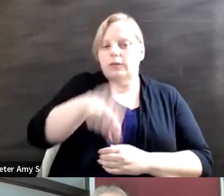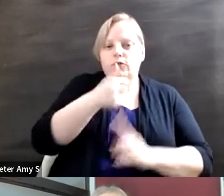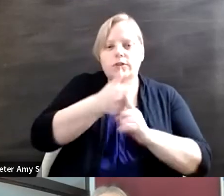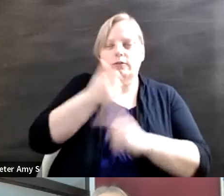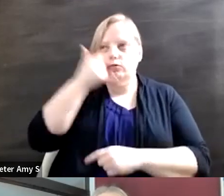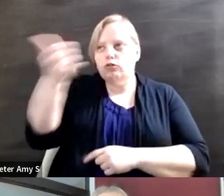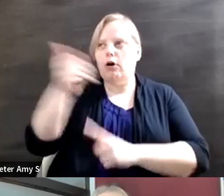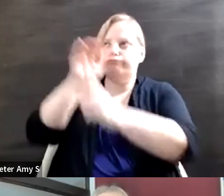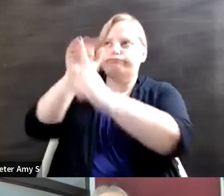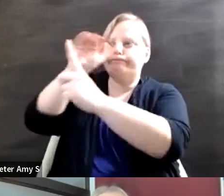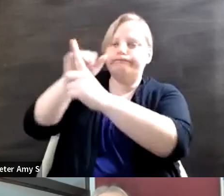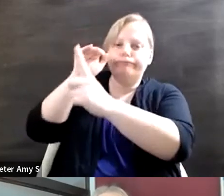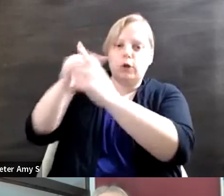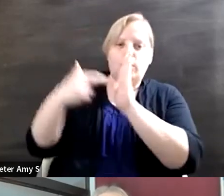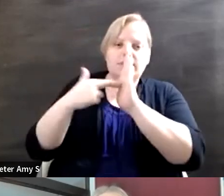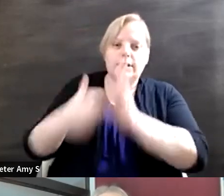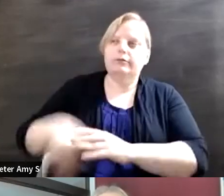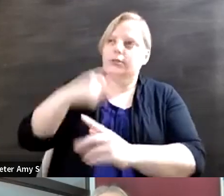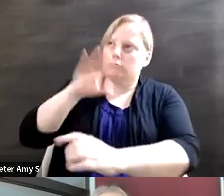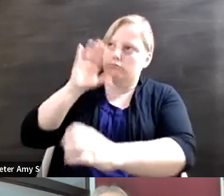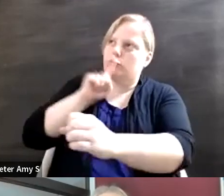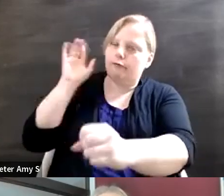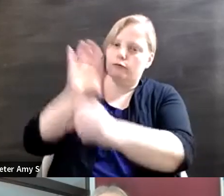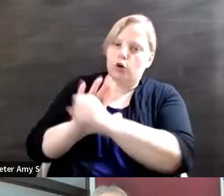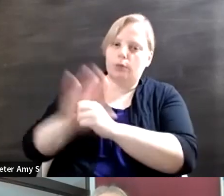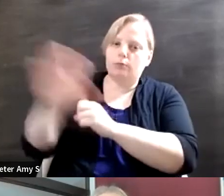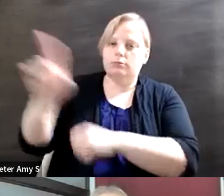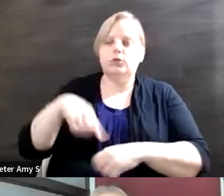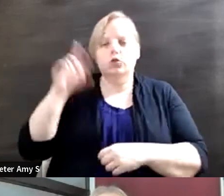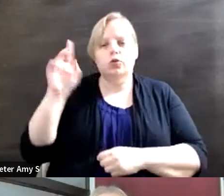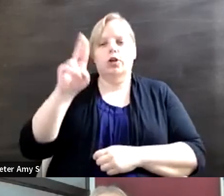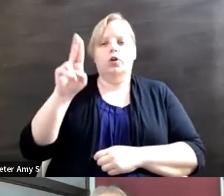our country's commitment to the UDHR which is the Universal Declaration of Human Rights